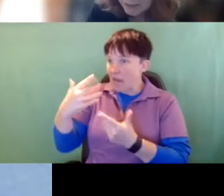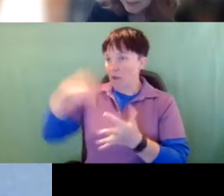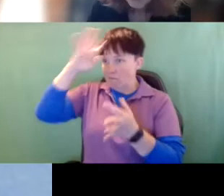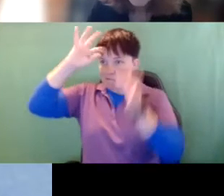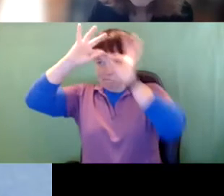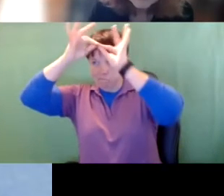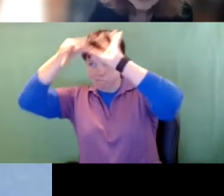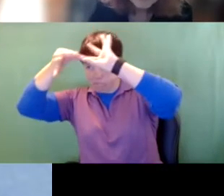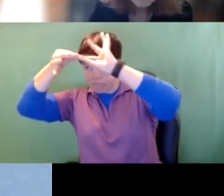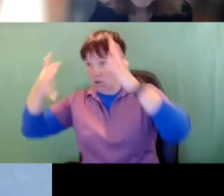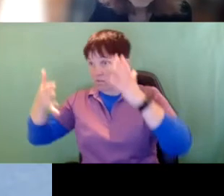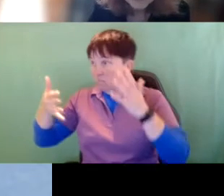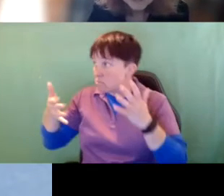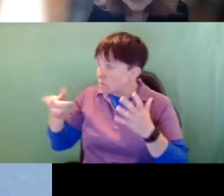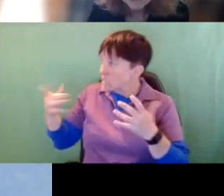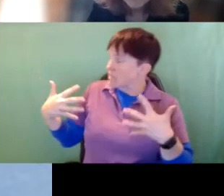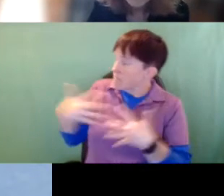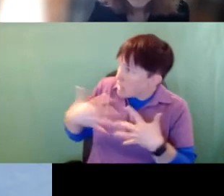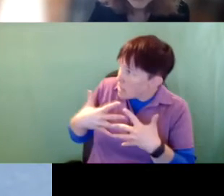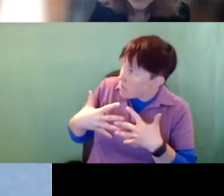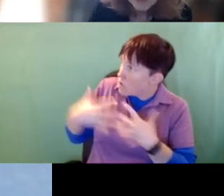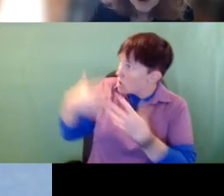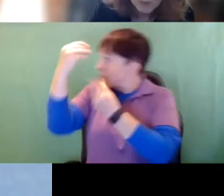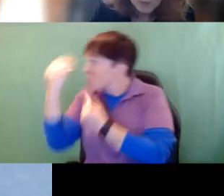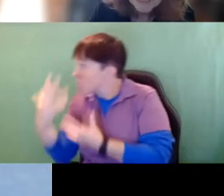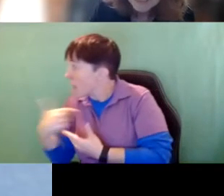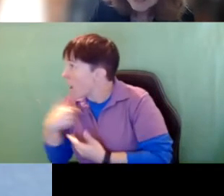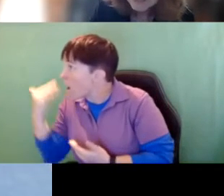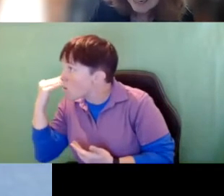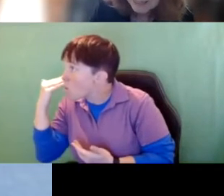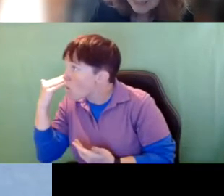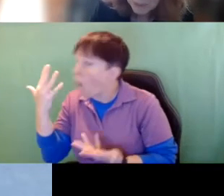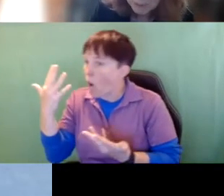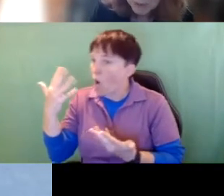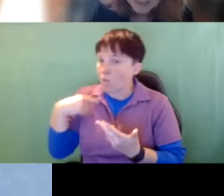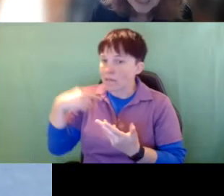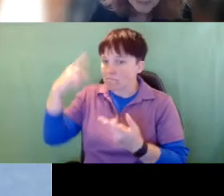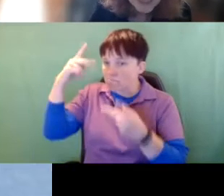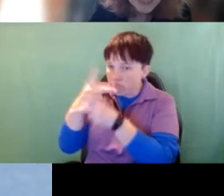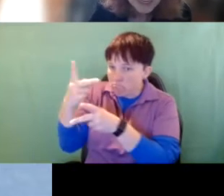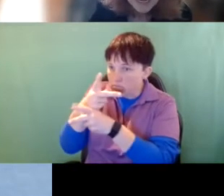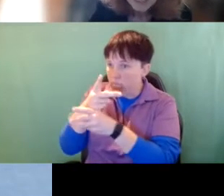What is it? Is it fearful is it information I know we synthesize it. We put it in with